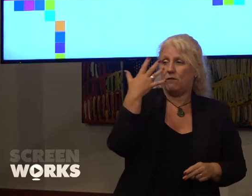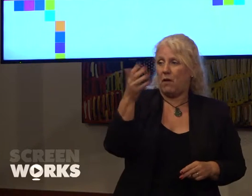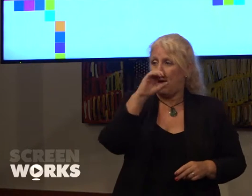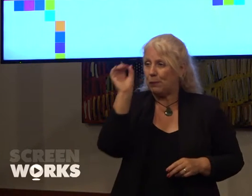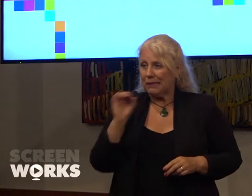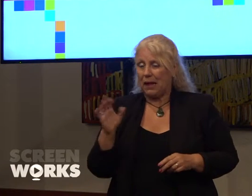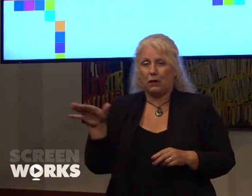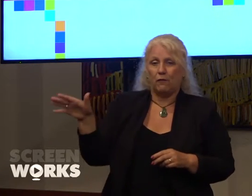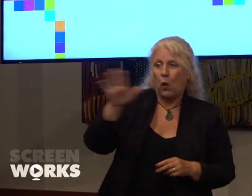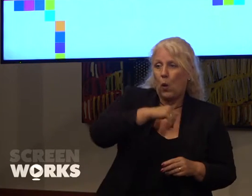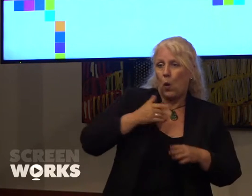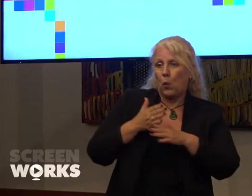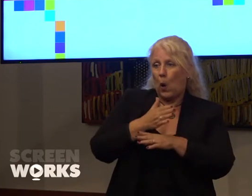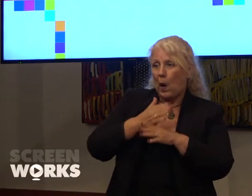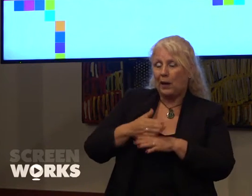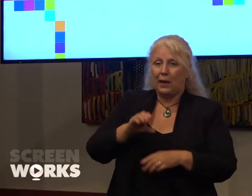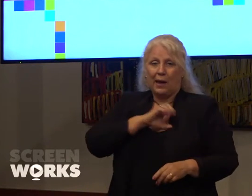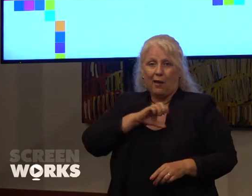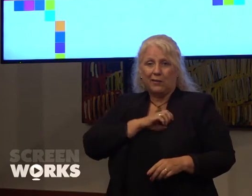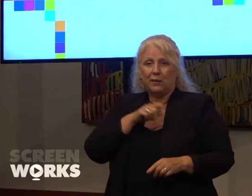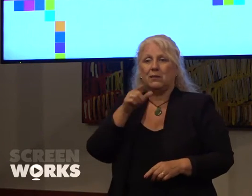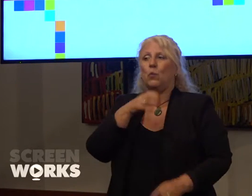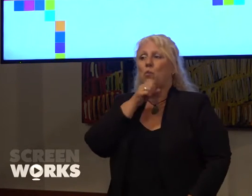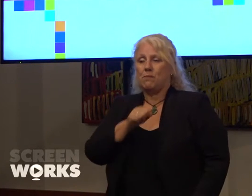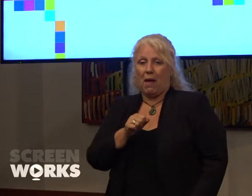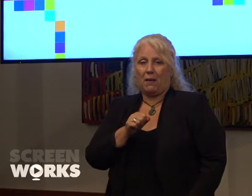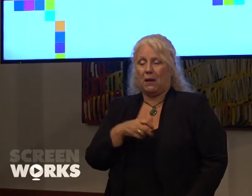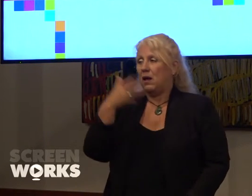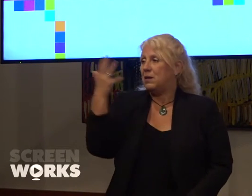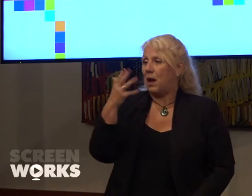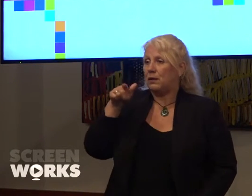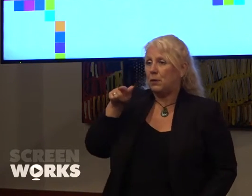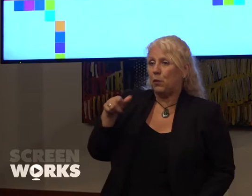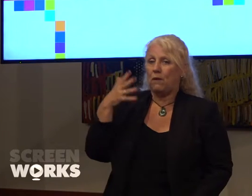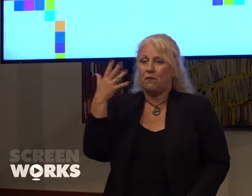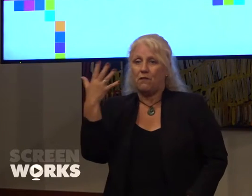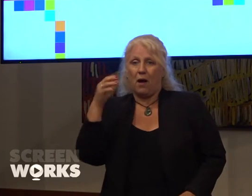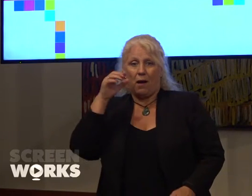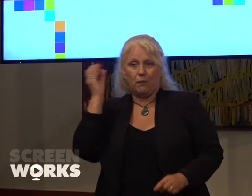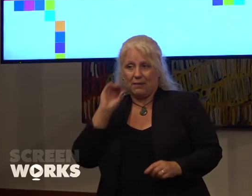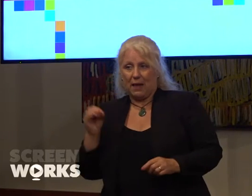all working characters were male and 19.5% female which of course is